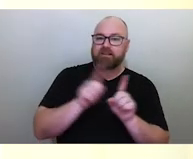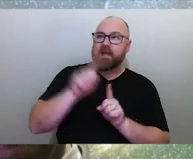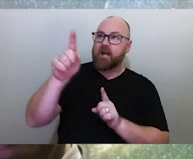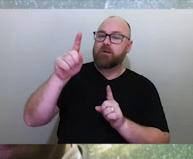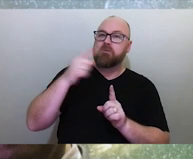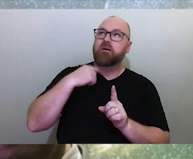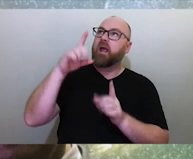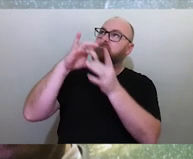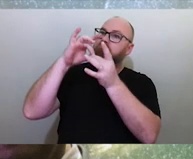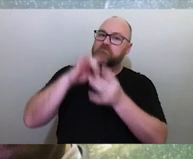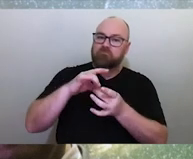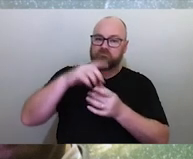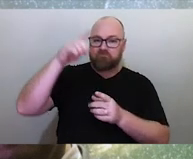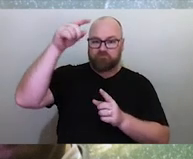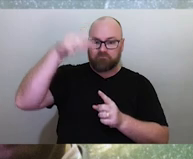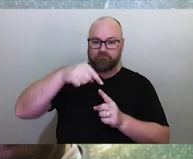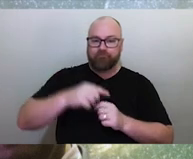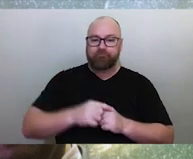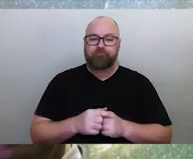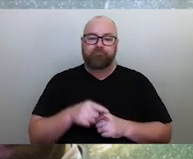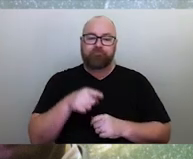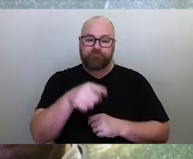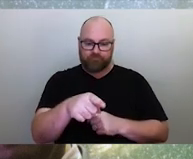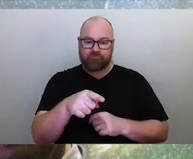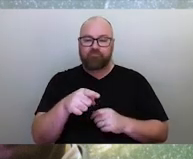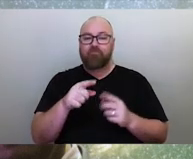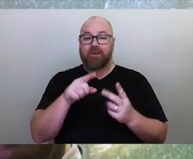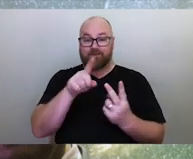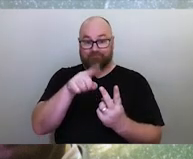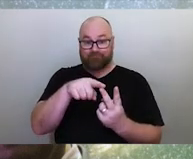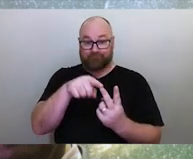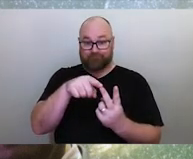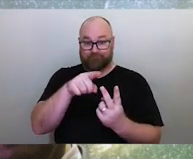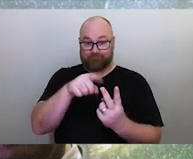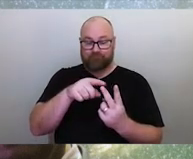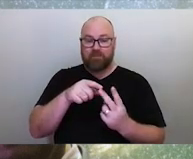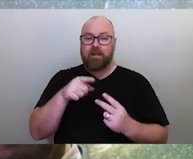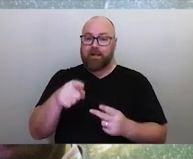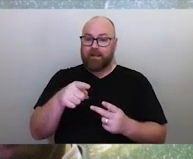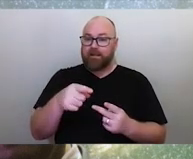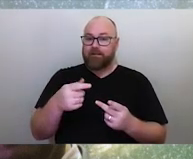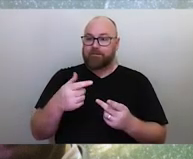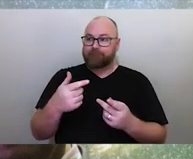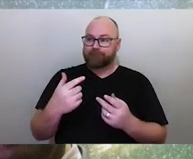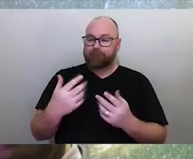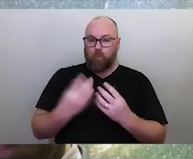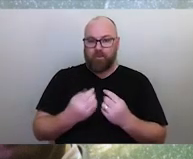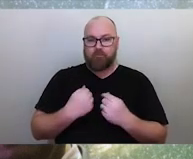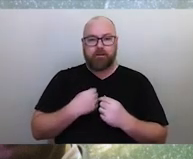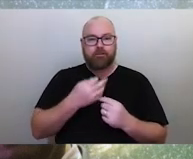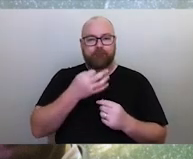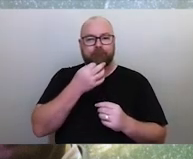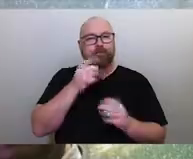Professor Martin Nakata, you can see here in the middle, also sat me down a number of years ago, and he said, 'Duane,